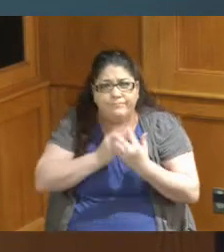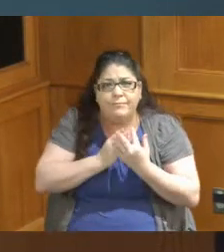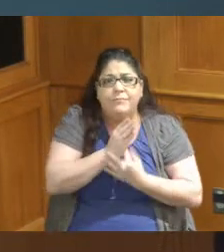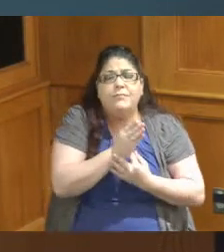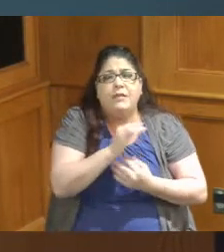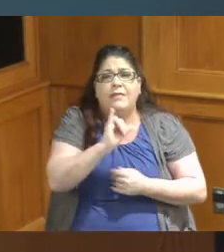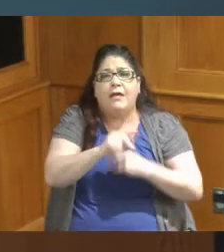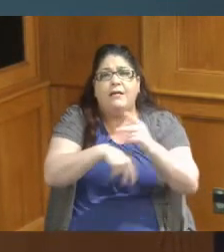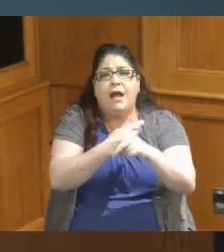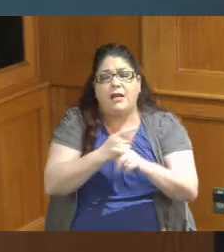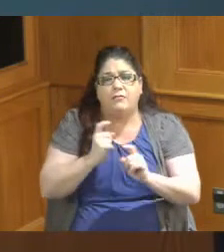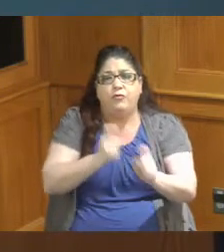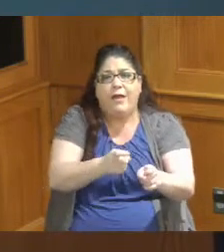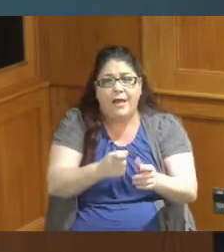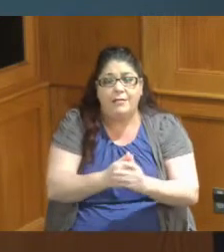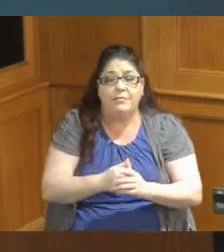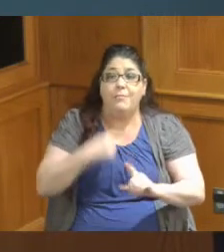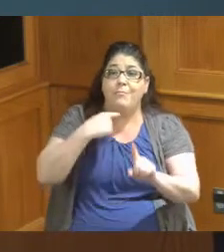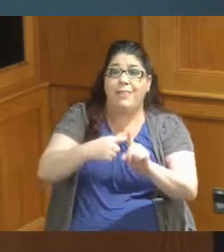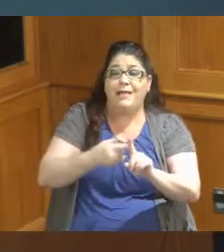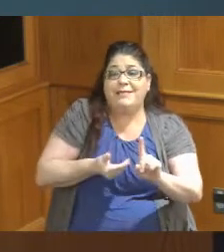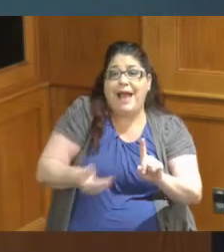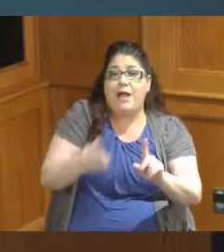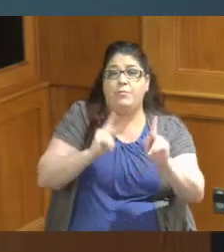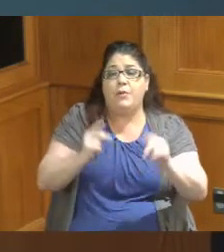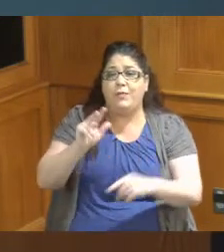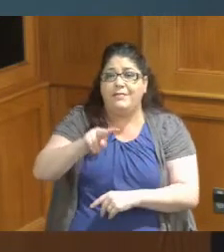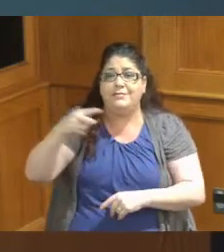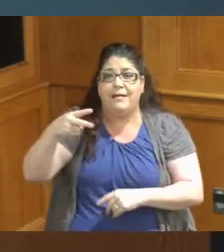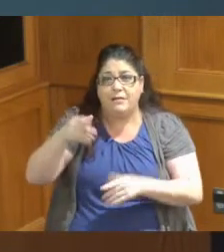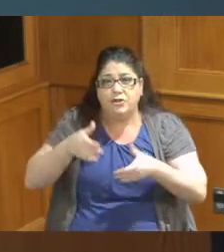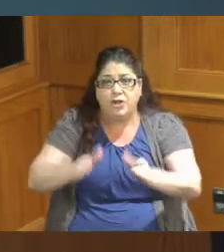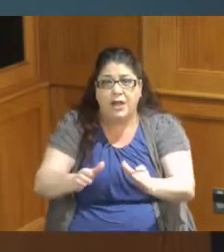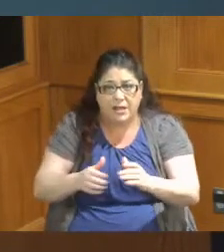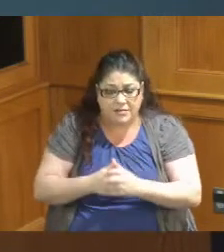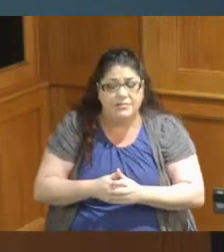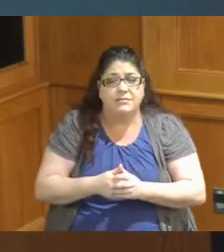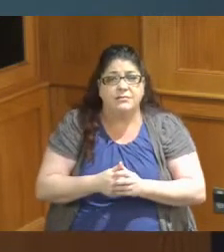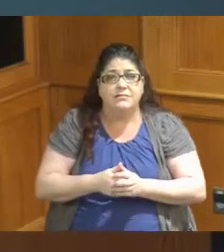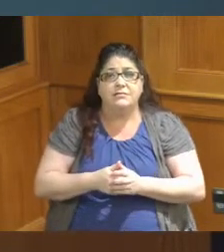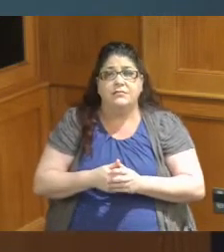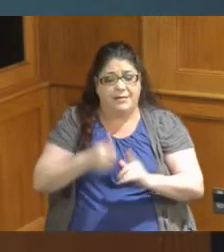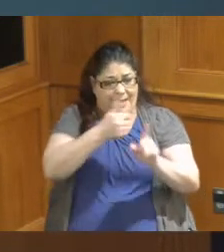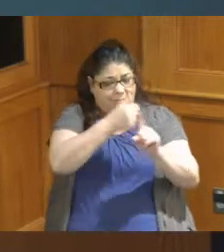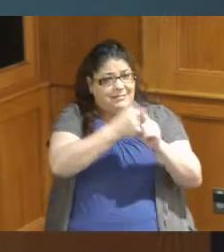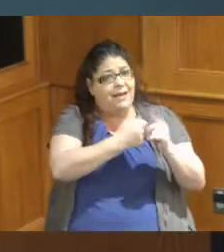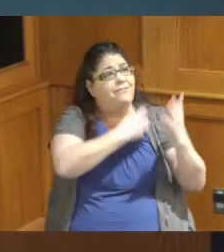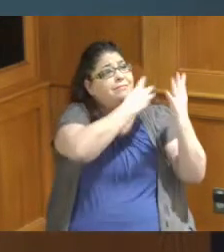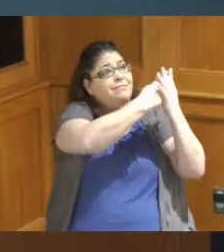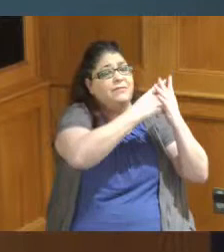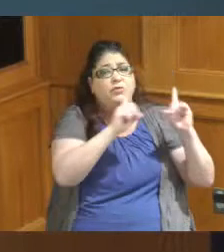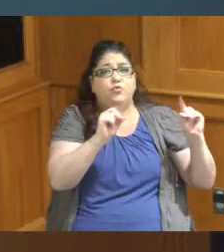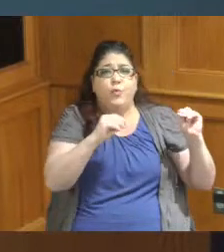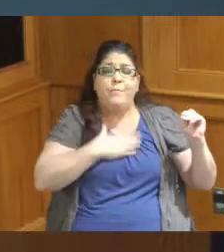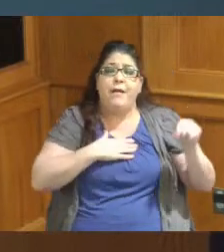a second chance there was a gentleman there that spoke about after doing his time coming out and